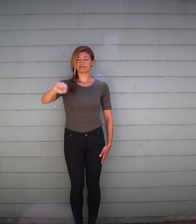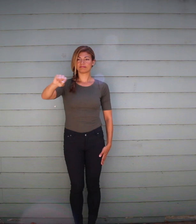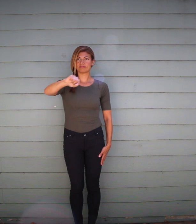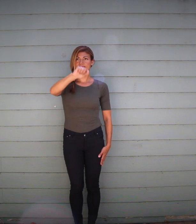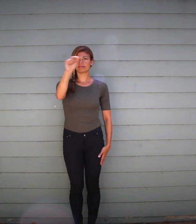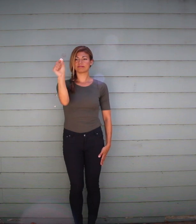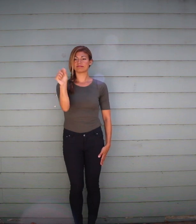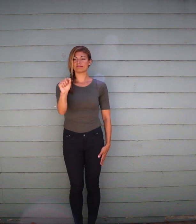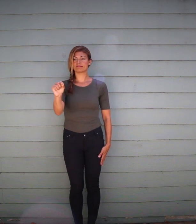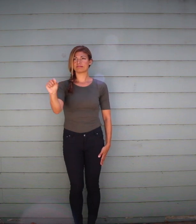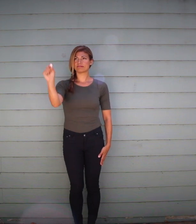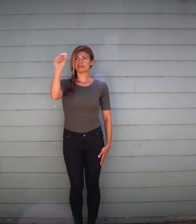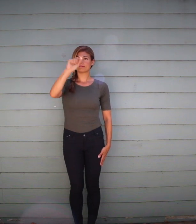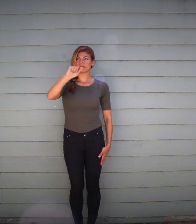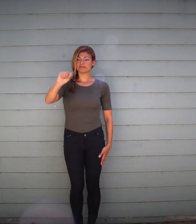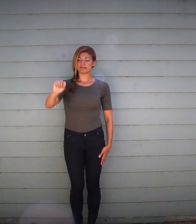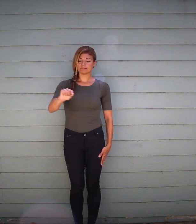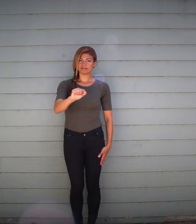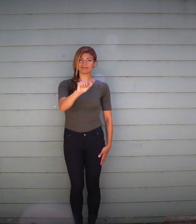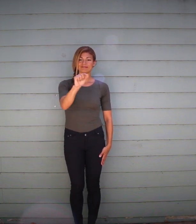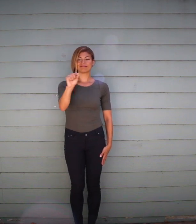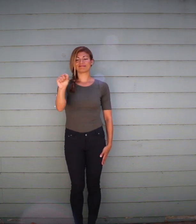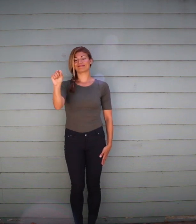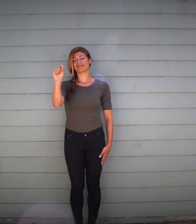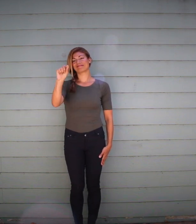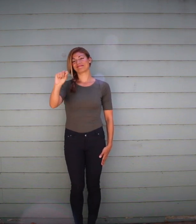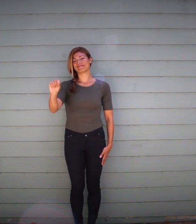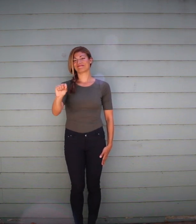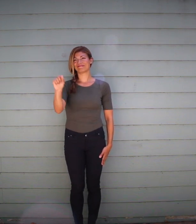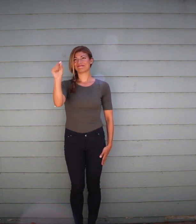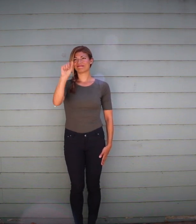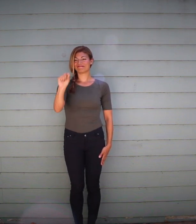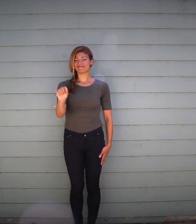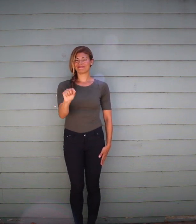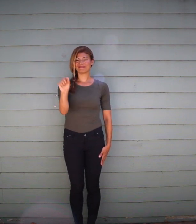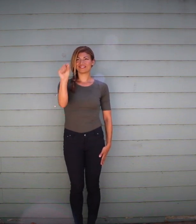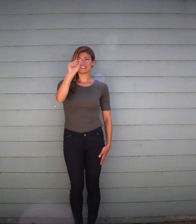Can you bring a look of love to your facial expression and your posture?